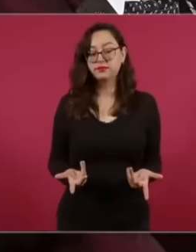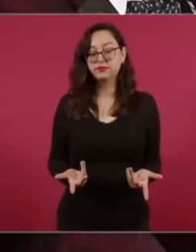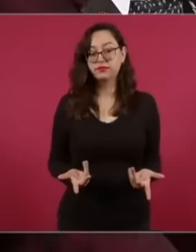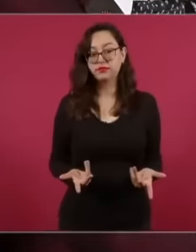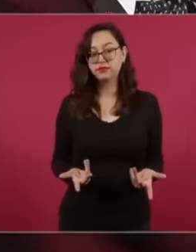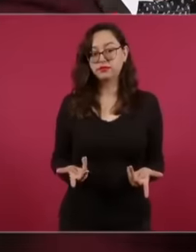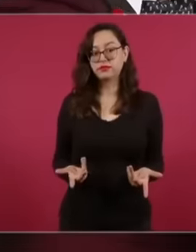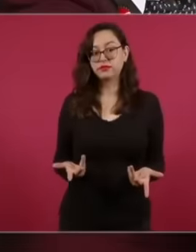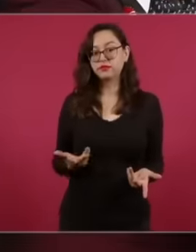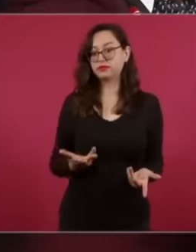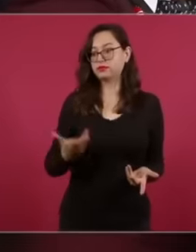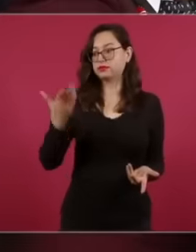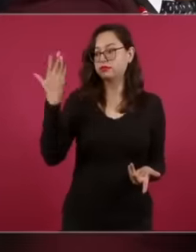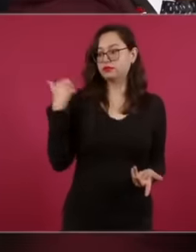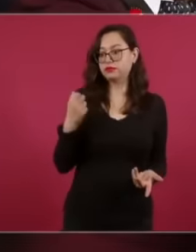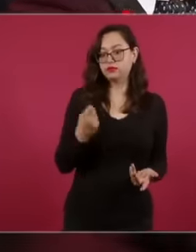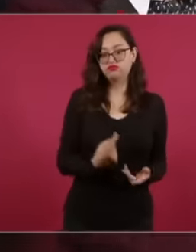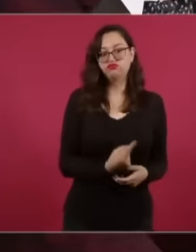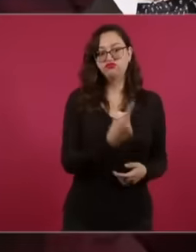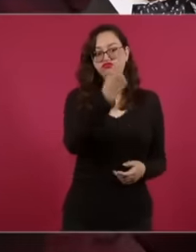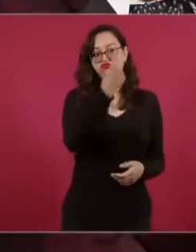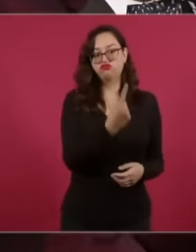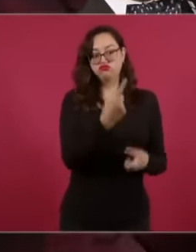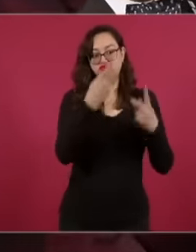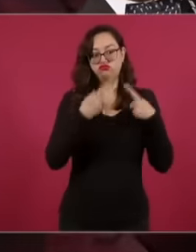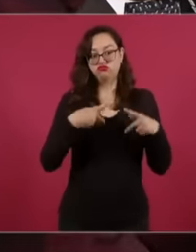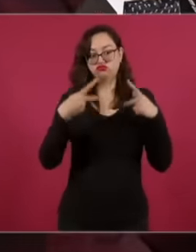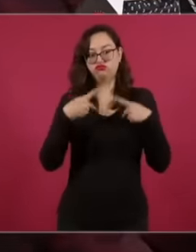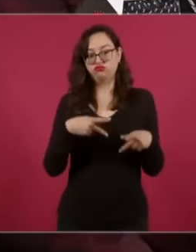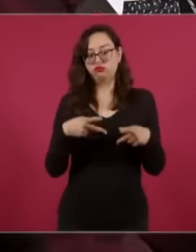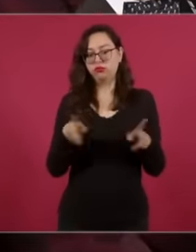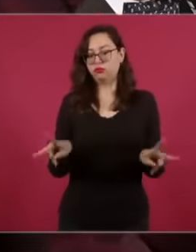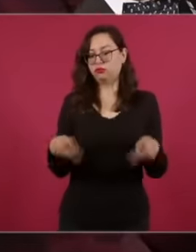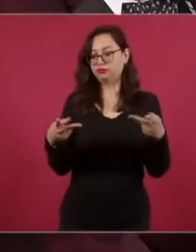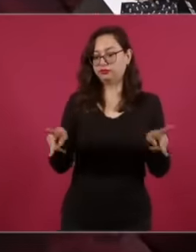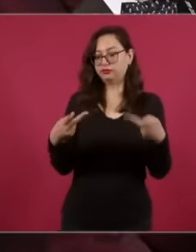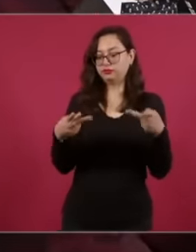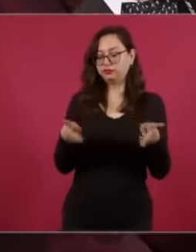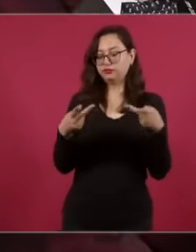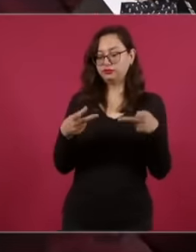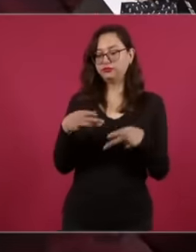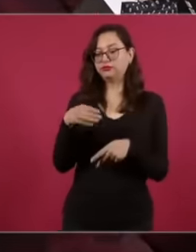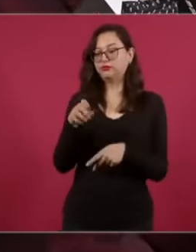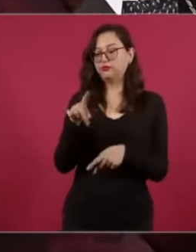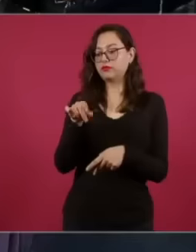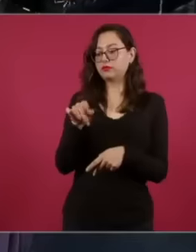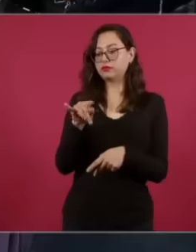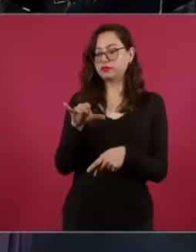on psychotropic drugs in Mexico was suspended, and then he started to produce them again but he quadrupled the